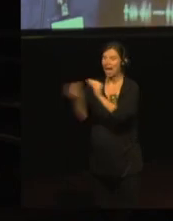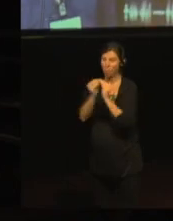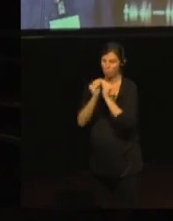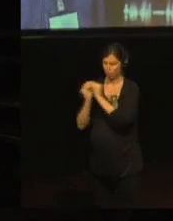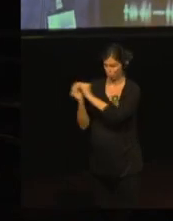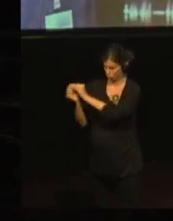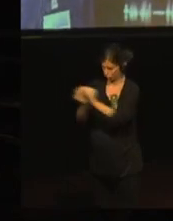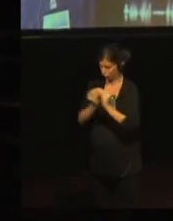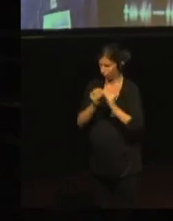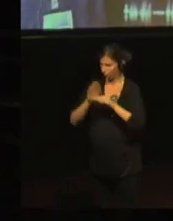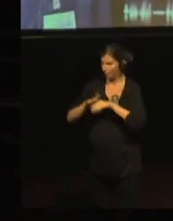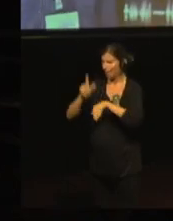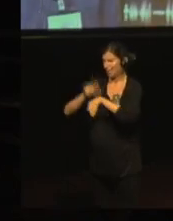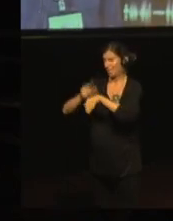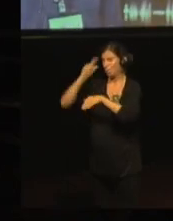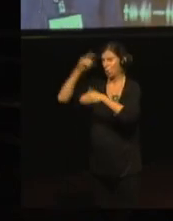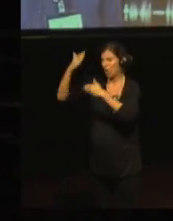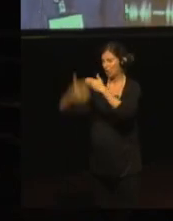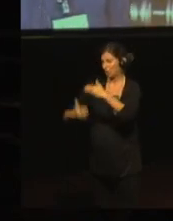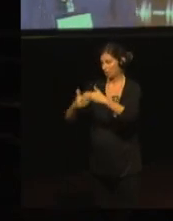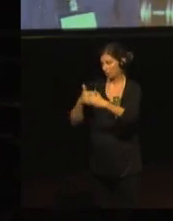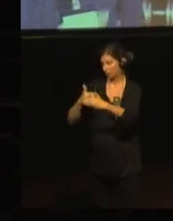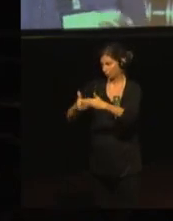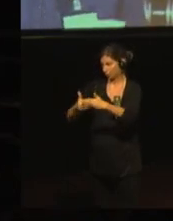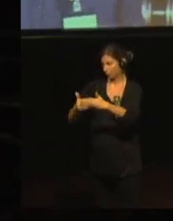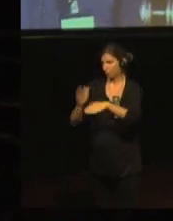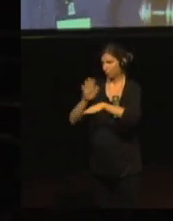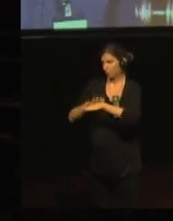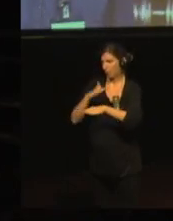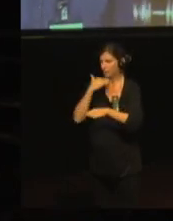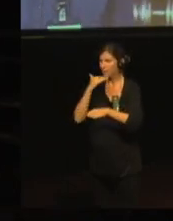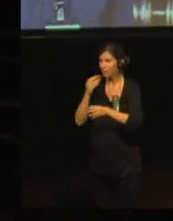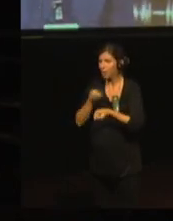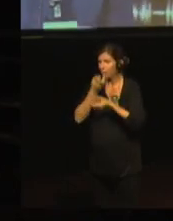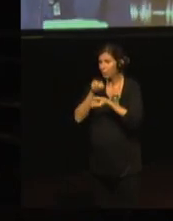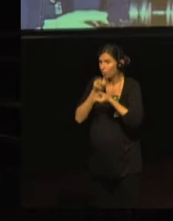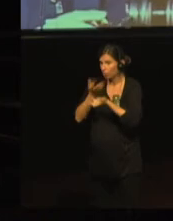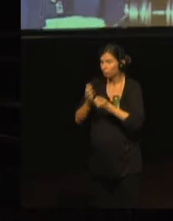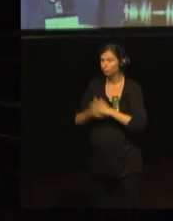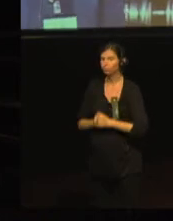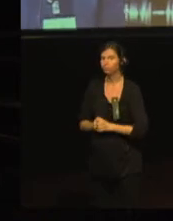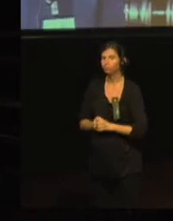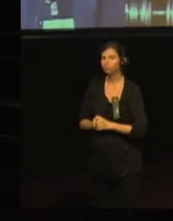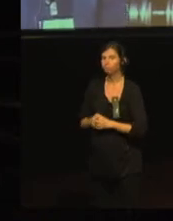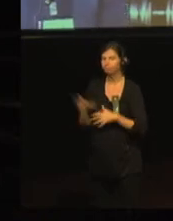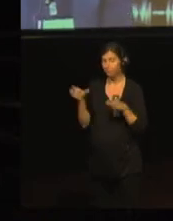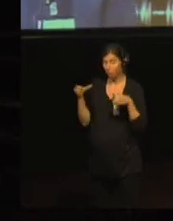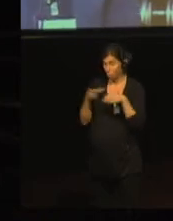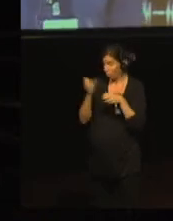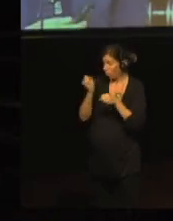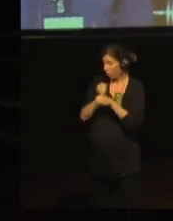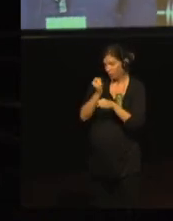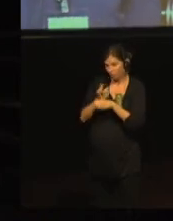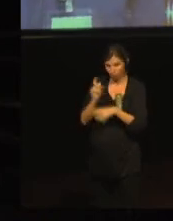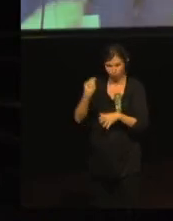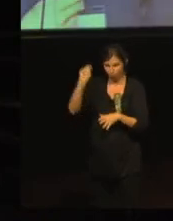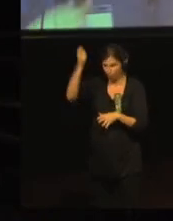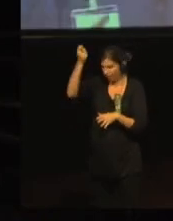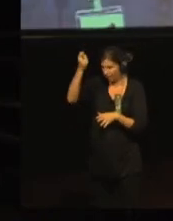The workgroup was very successful in the DbI conference. They got positive feedback from deafblind attendance also.